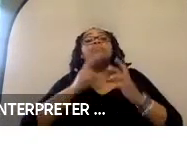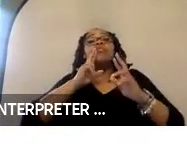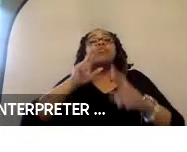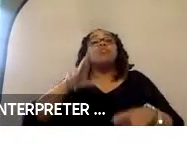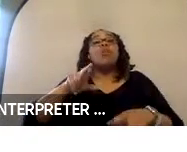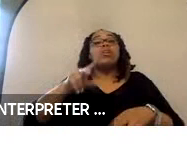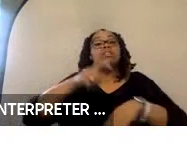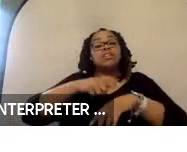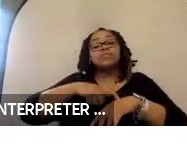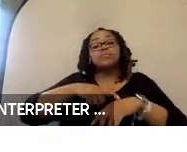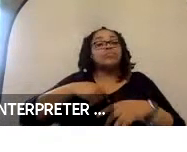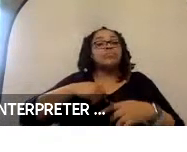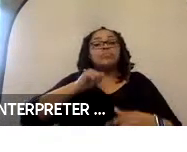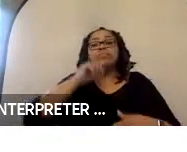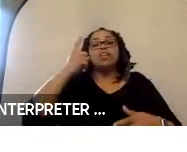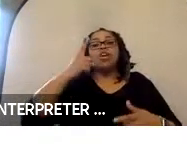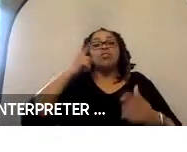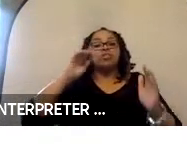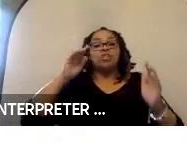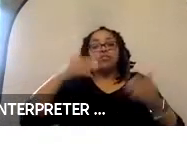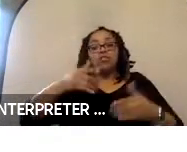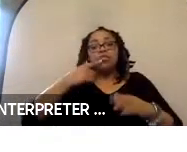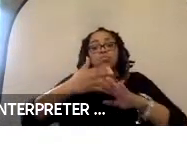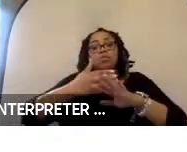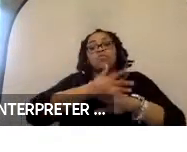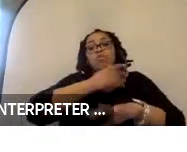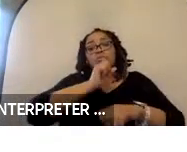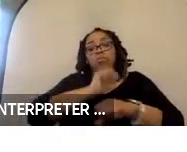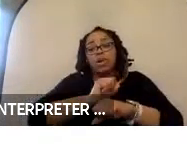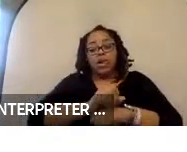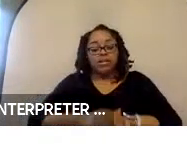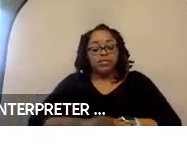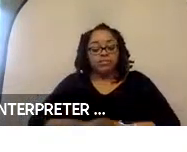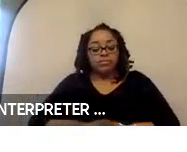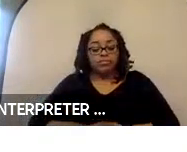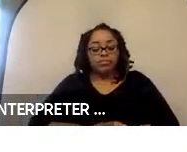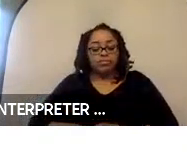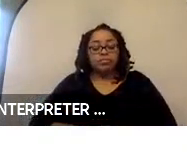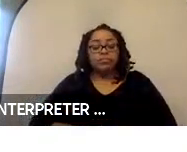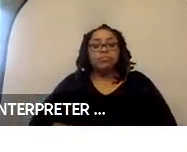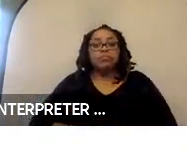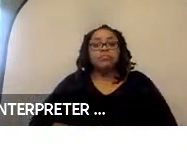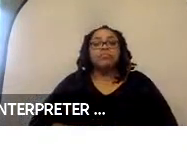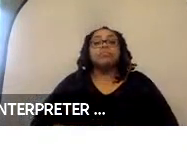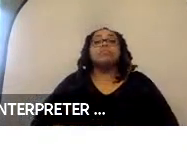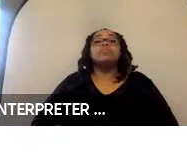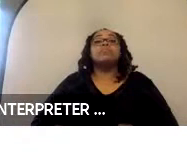hasn’t always been a focus in previous work. We are doing this work through a combination